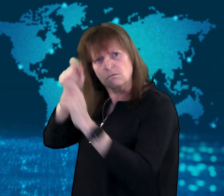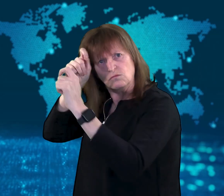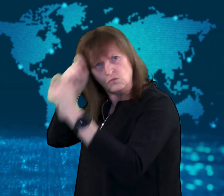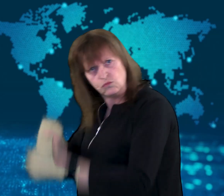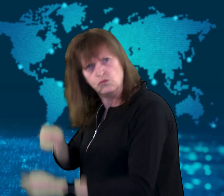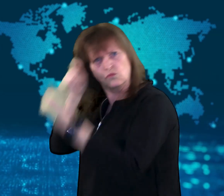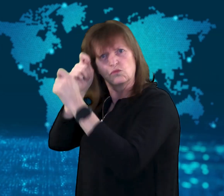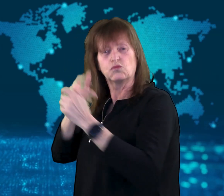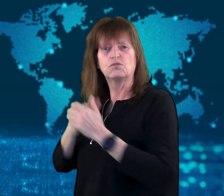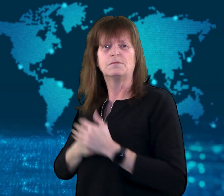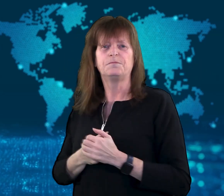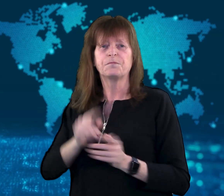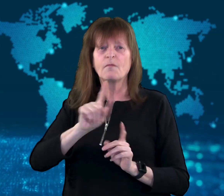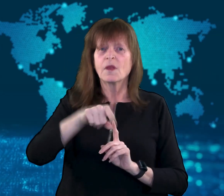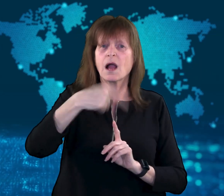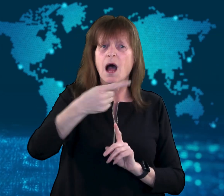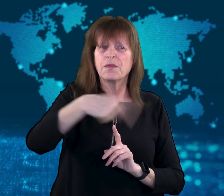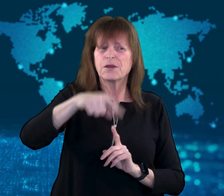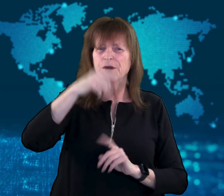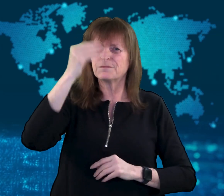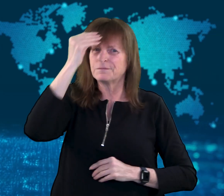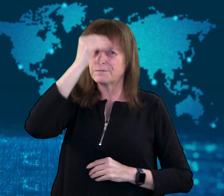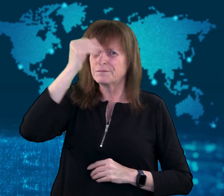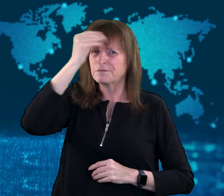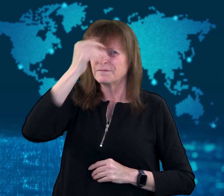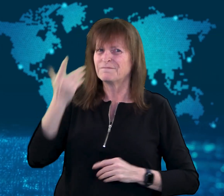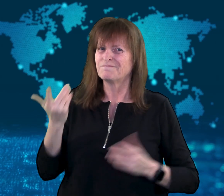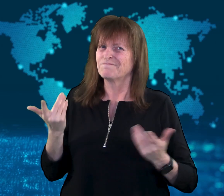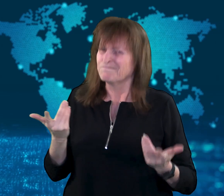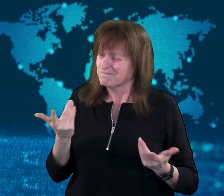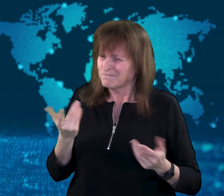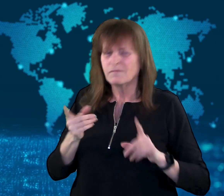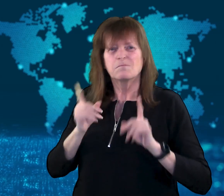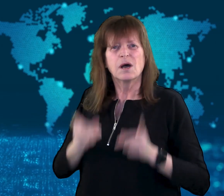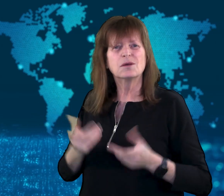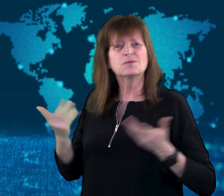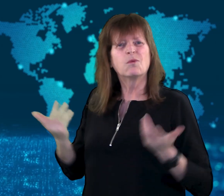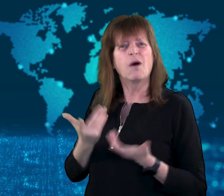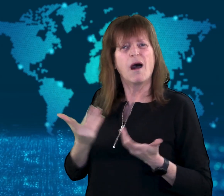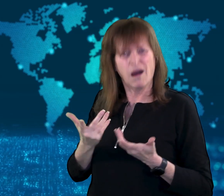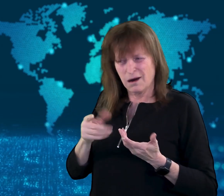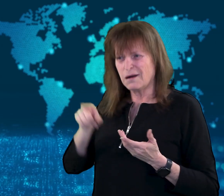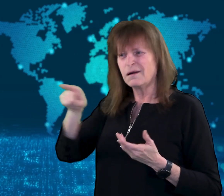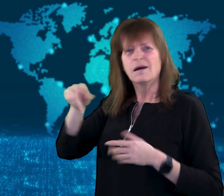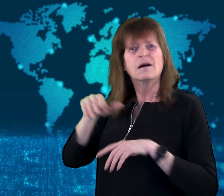who have been seeking greater recognition.